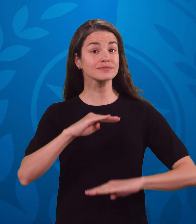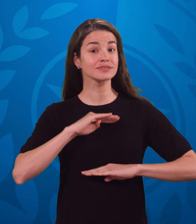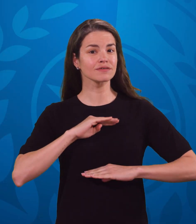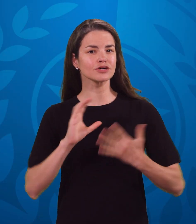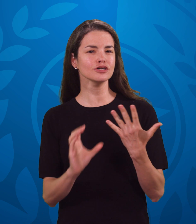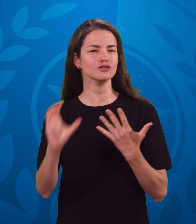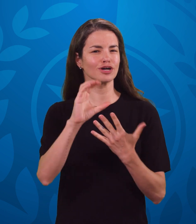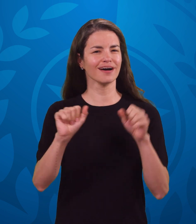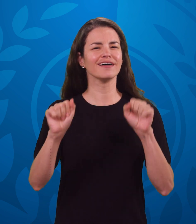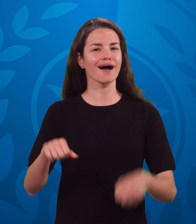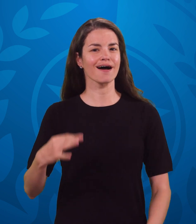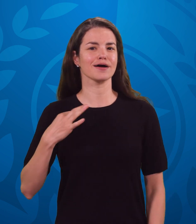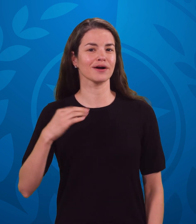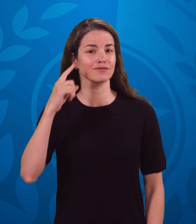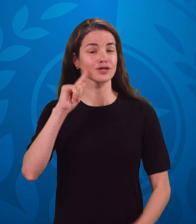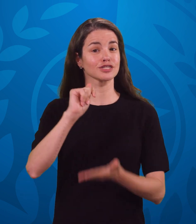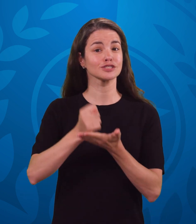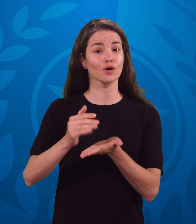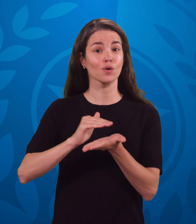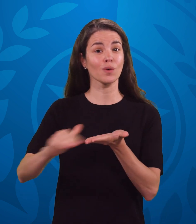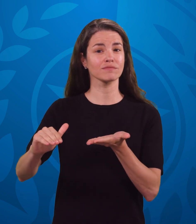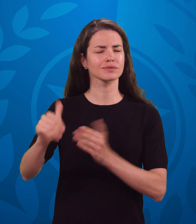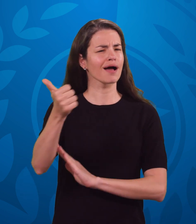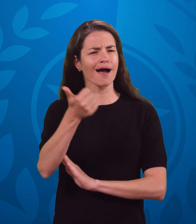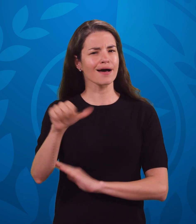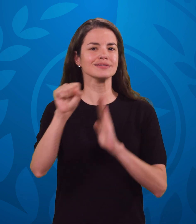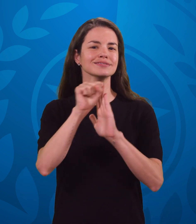Students who meet a certain criteria can apply to have their tuition waived